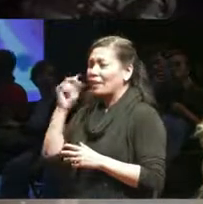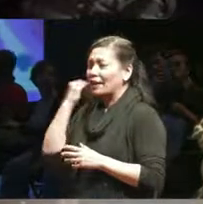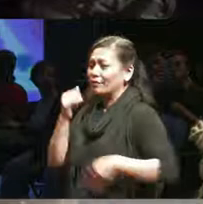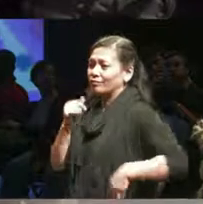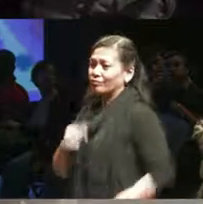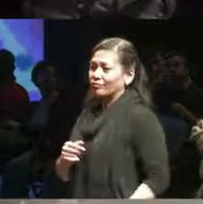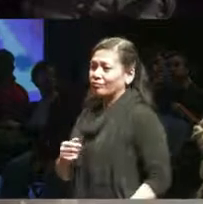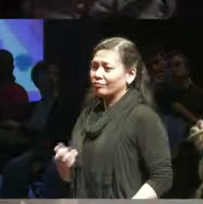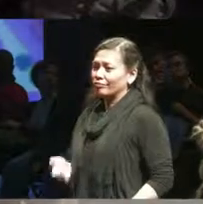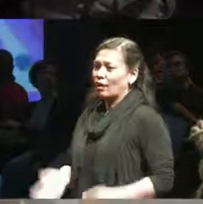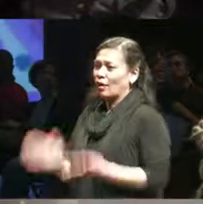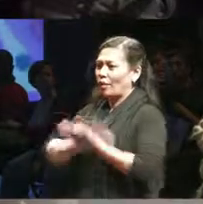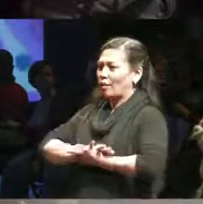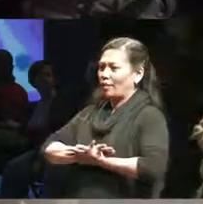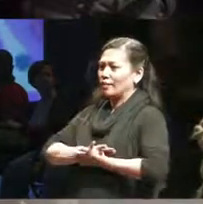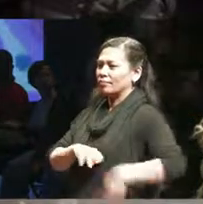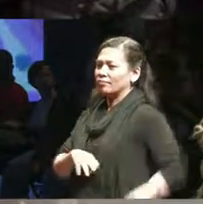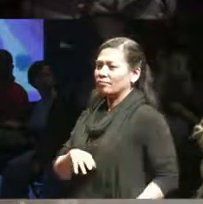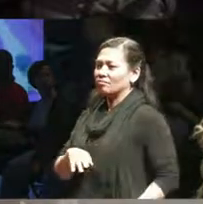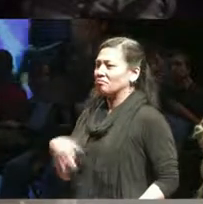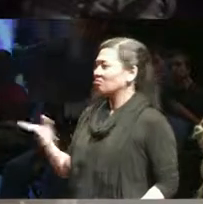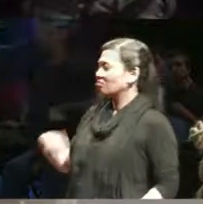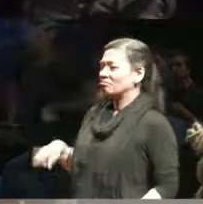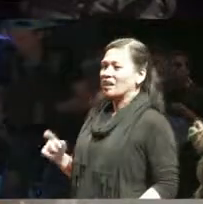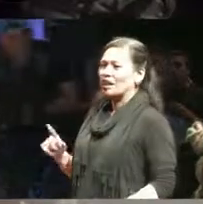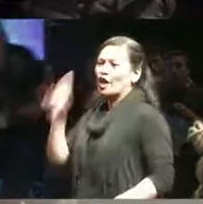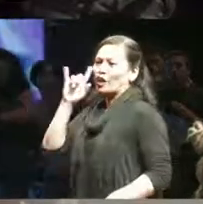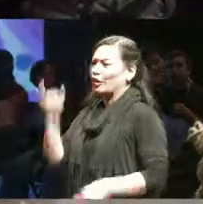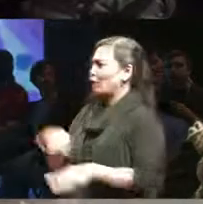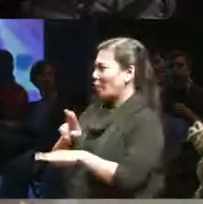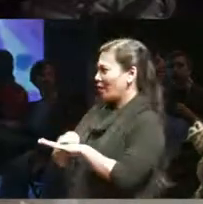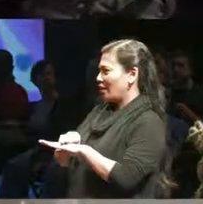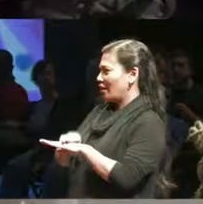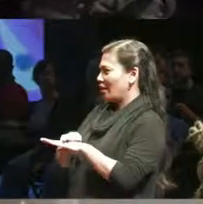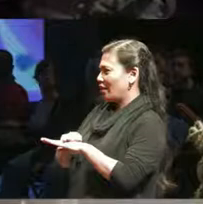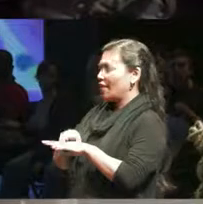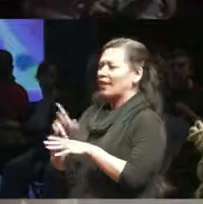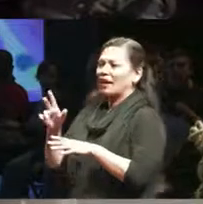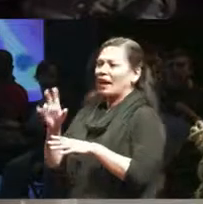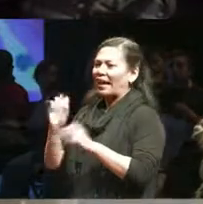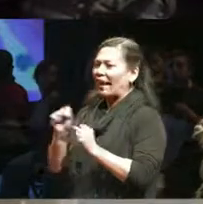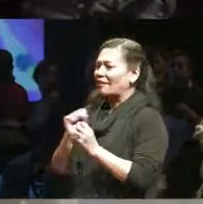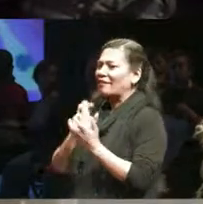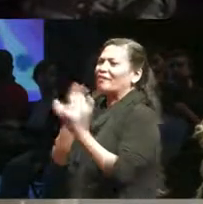I am normalized. I'm I can fit into society. But once it comes out then it's